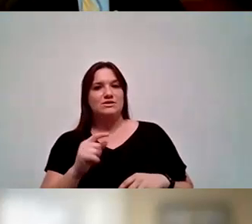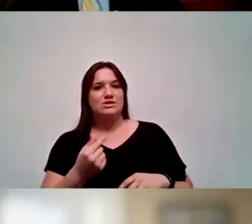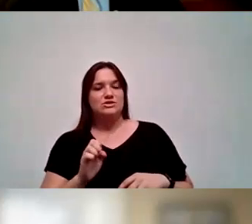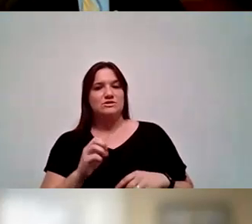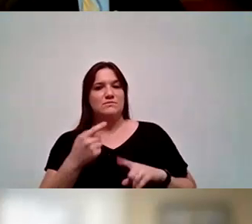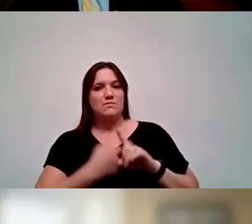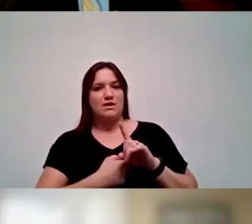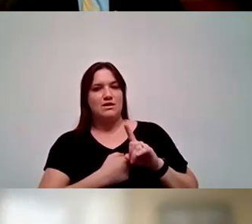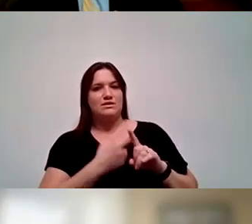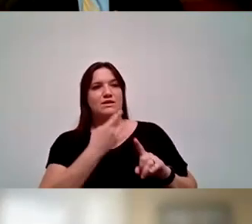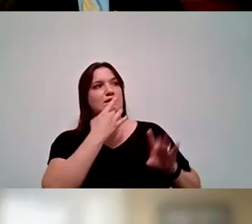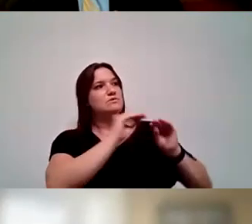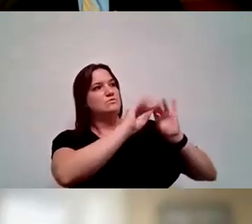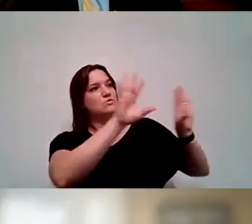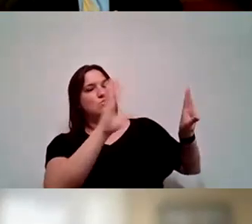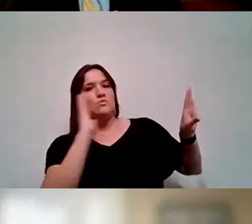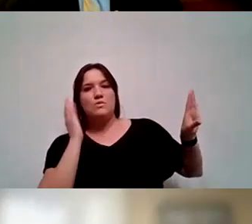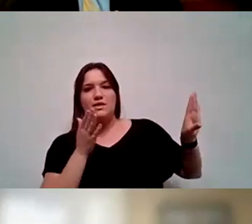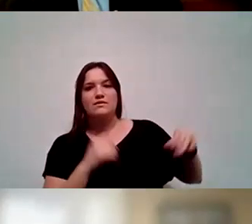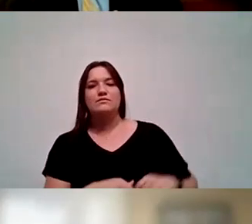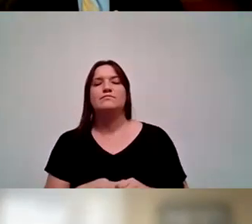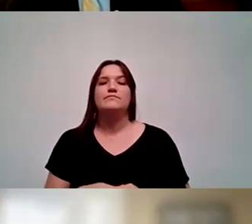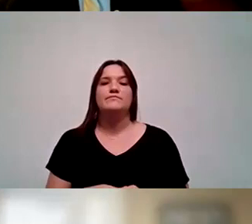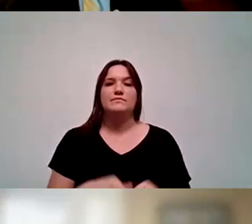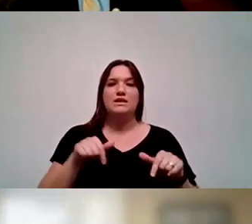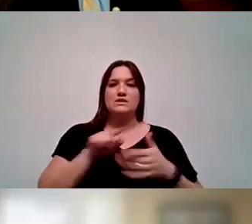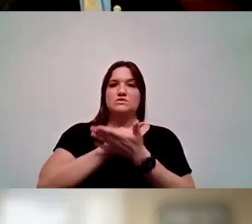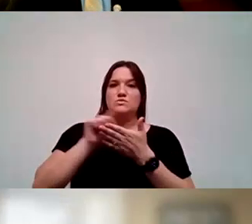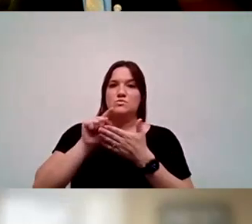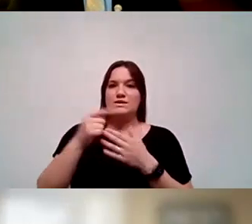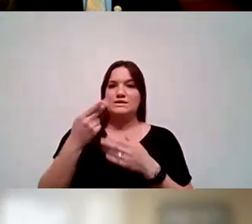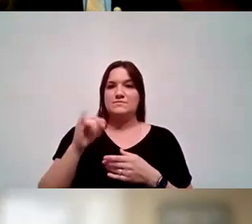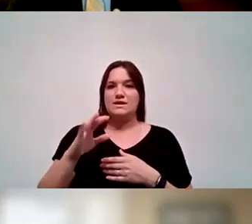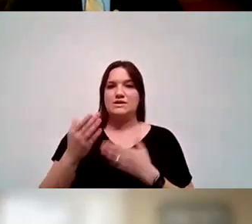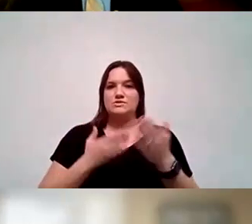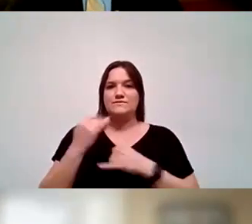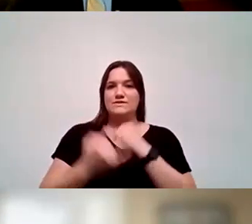This acknowledgment of Hispanic Serving Institution week in this very webinar,